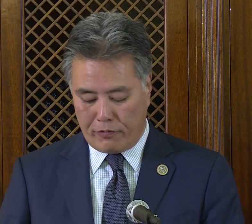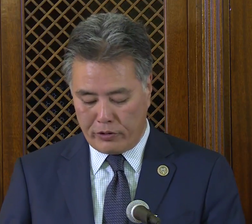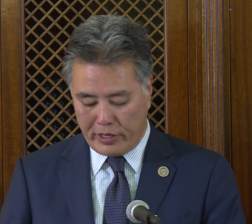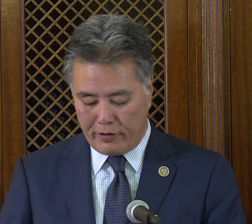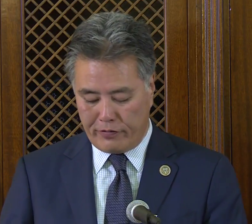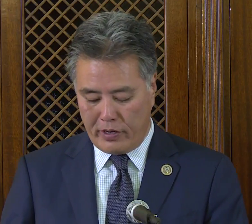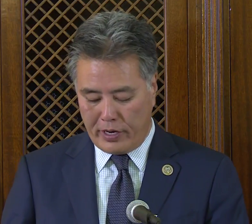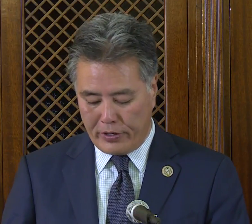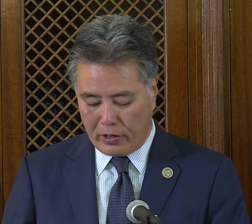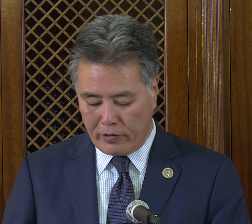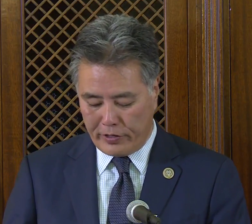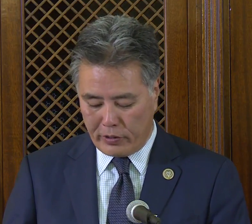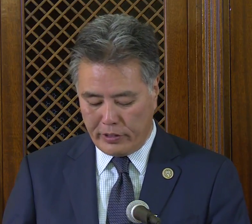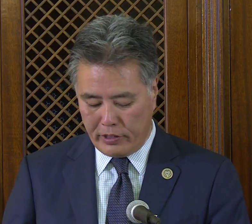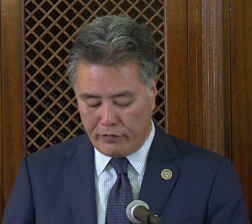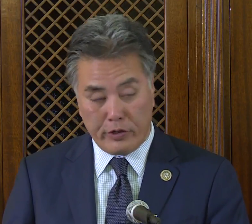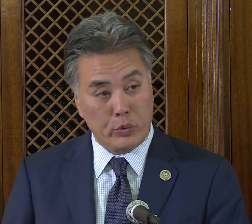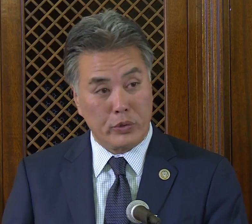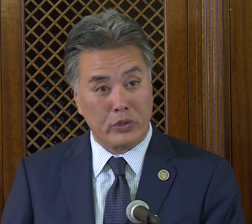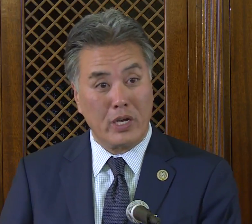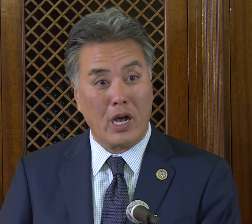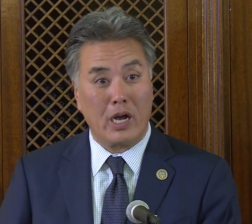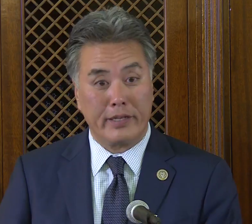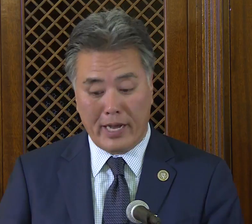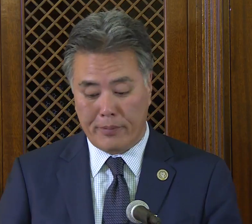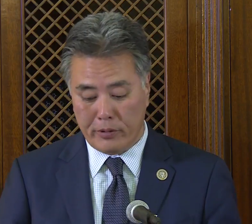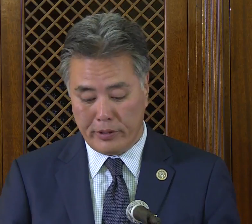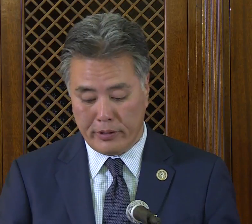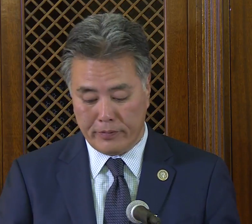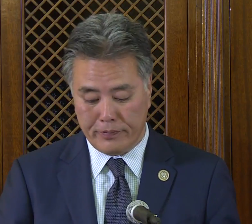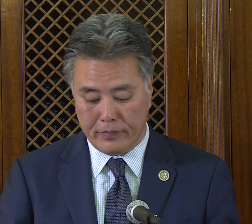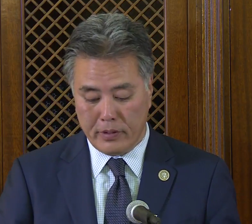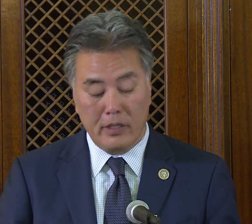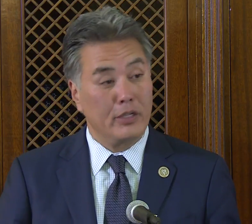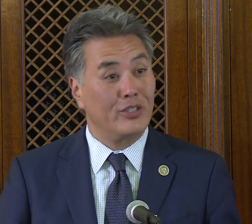for deaf and hard of hearing individuals on Capitol Hill.